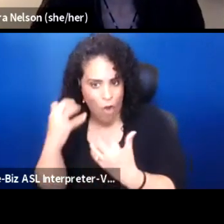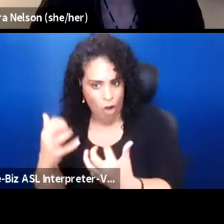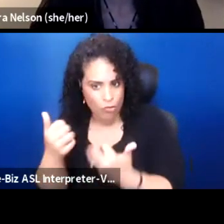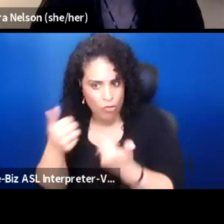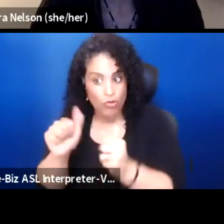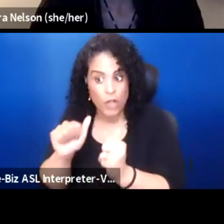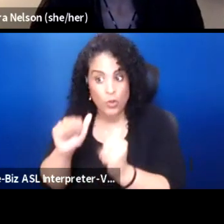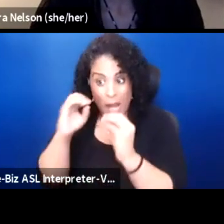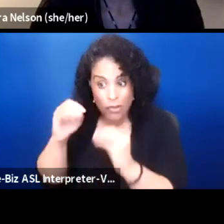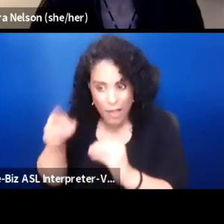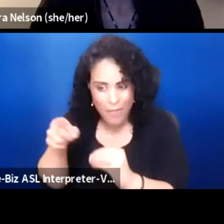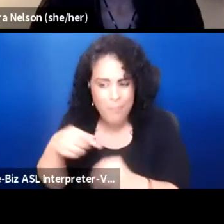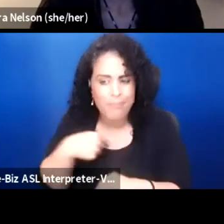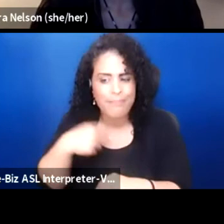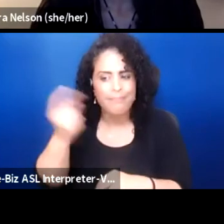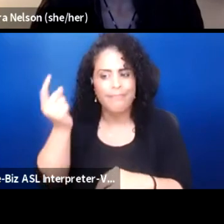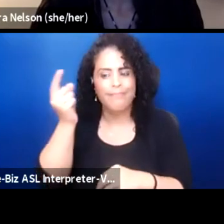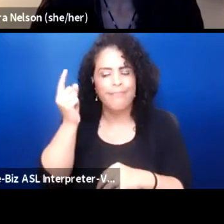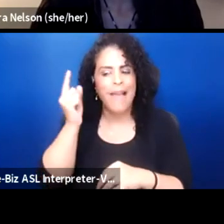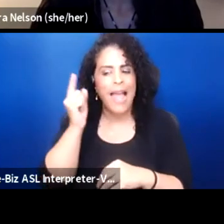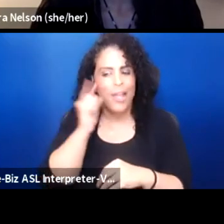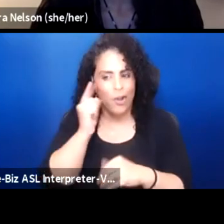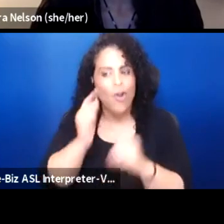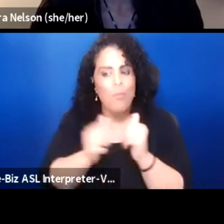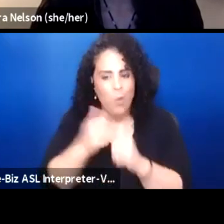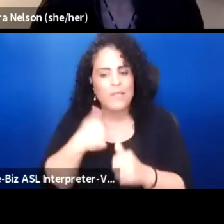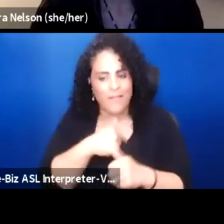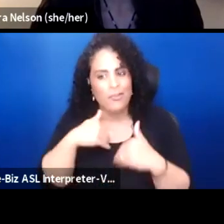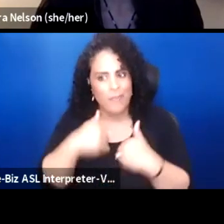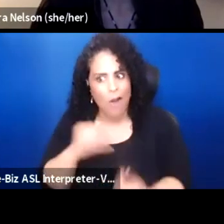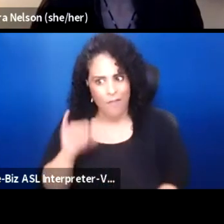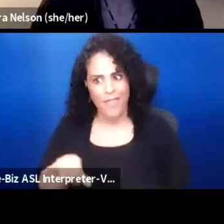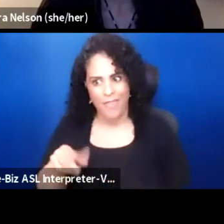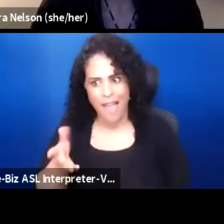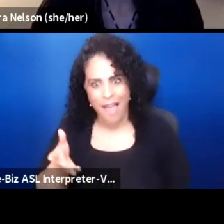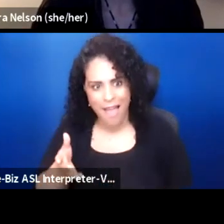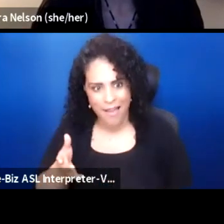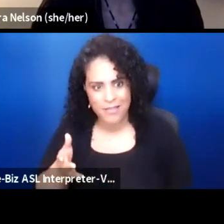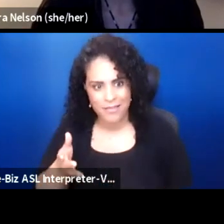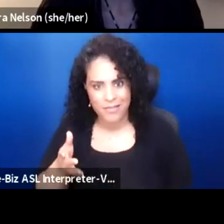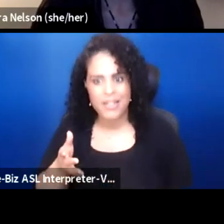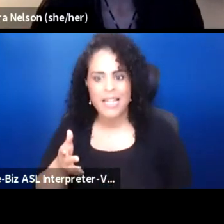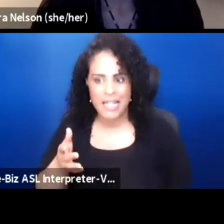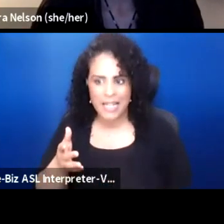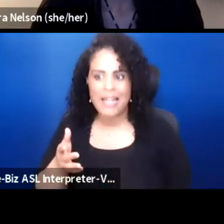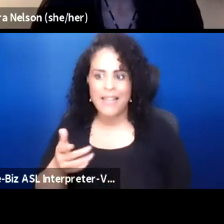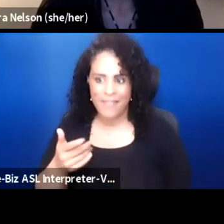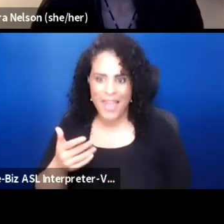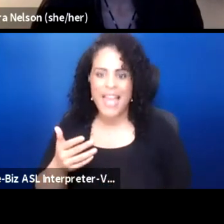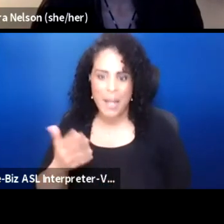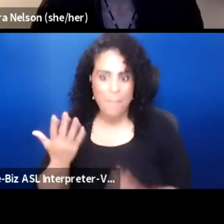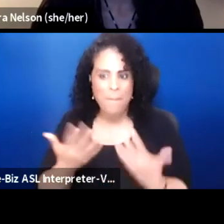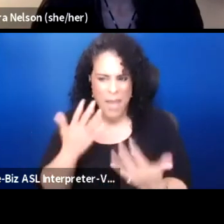which I hear most us are tired of, then it might take a different shape,